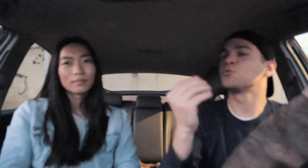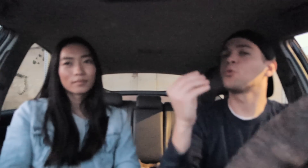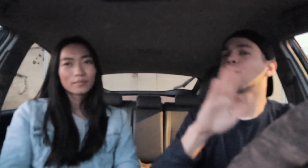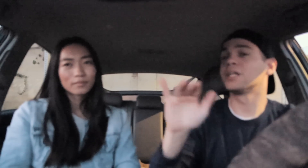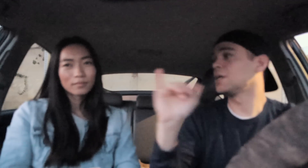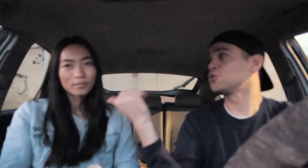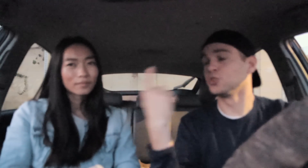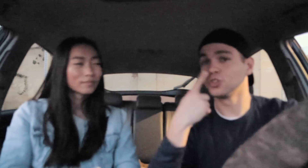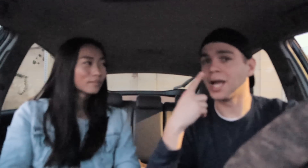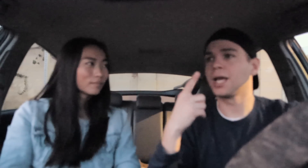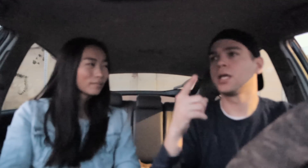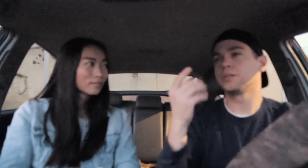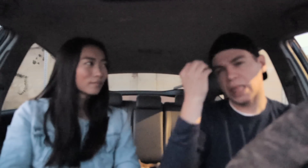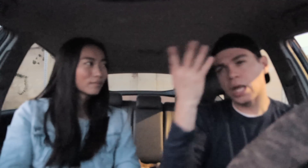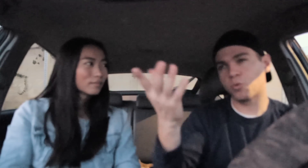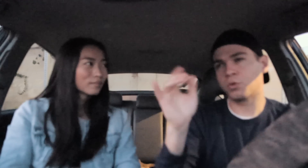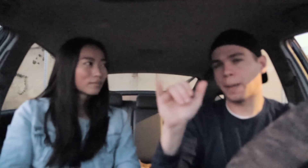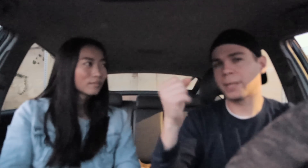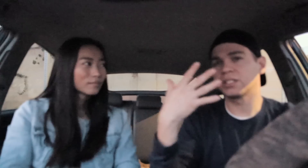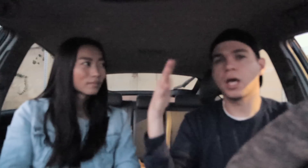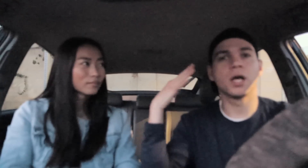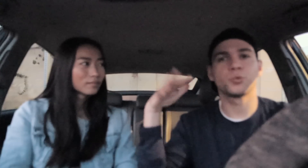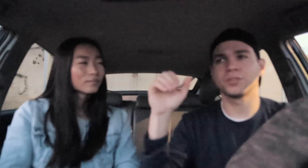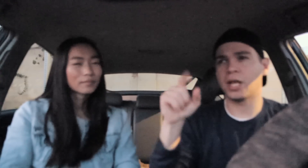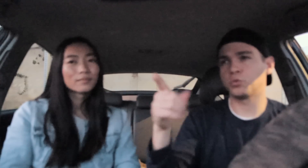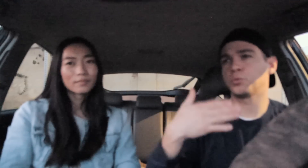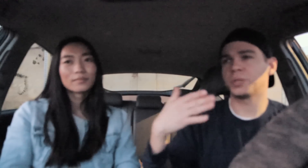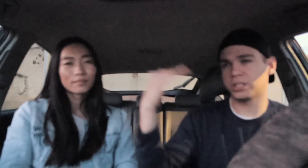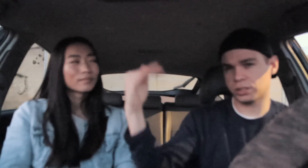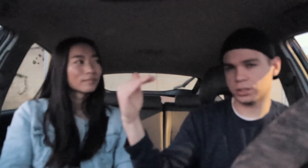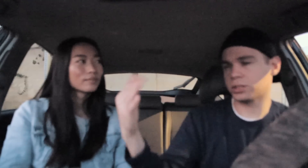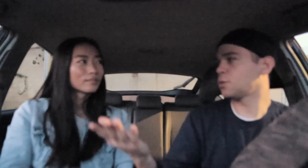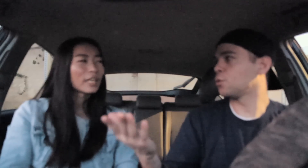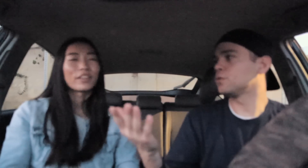you should be more nice like she said, "just to let you know you're making a lot of noise, could you please bring it down?"